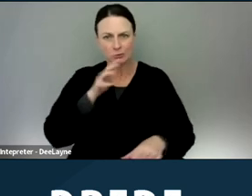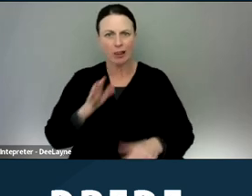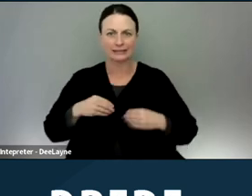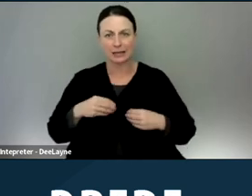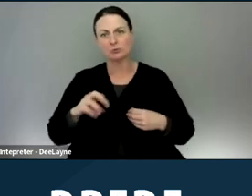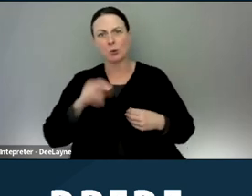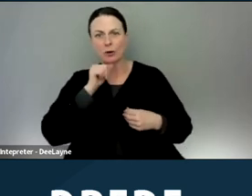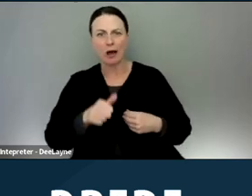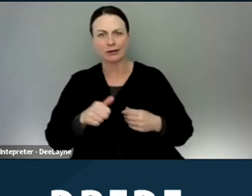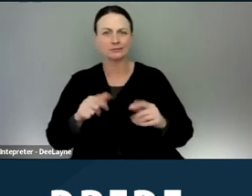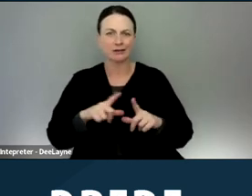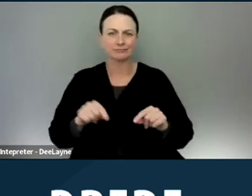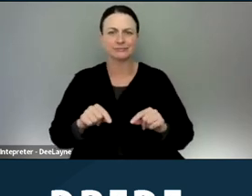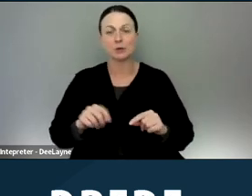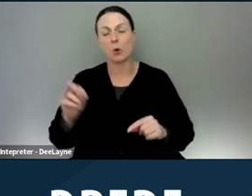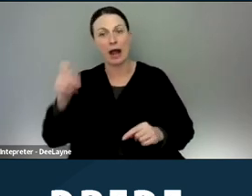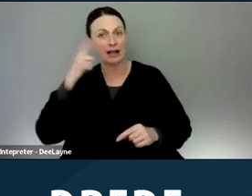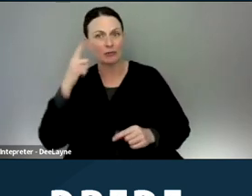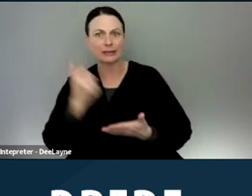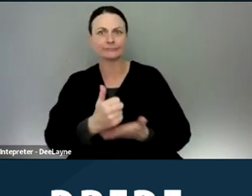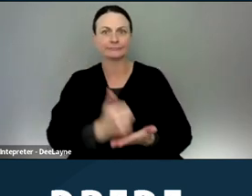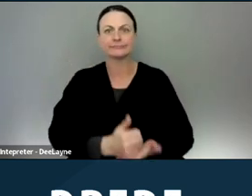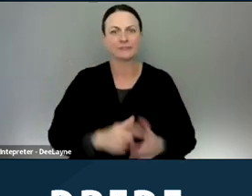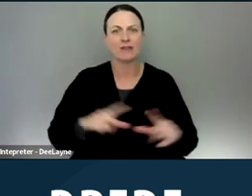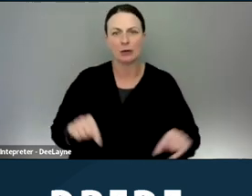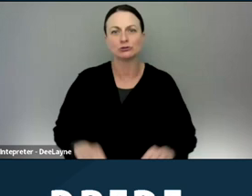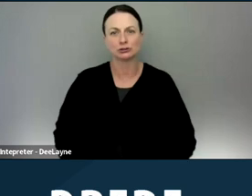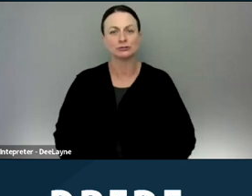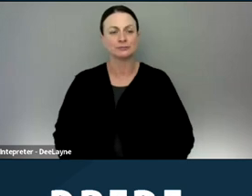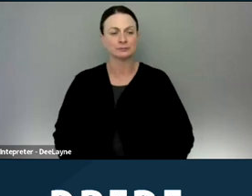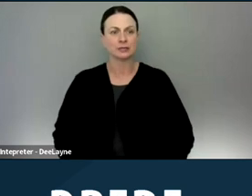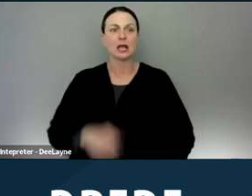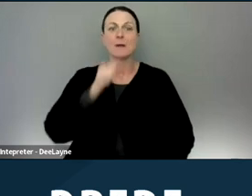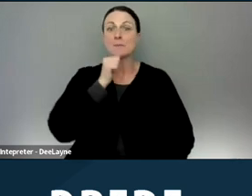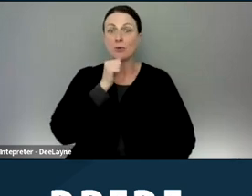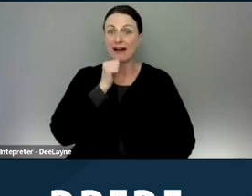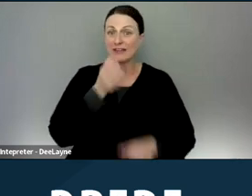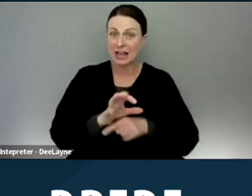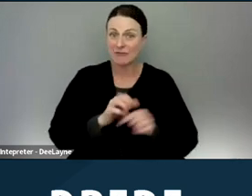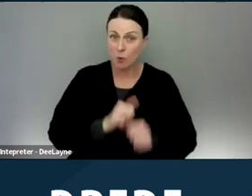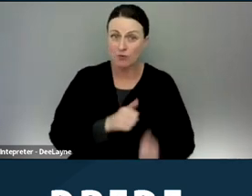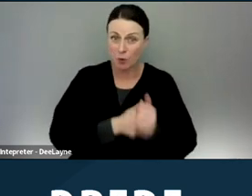a voucher or Section Eight or a government subsidy. There's private enforcement, which is basically filing a lawsuit